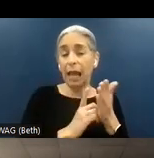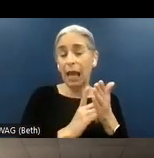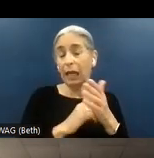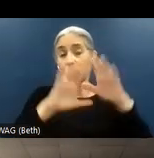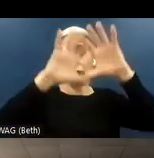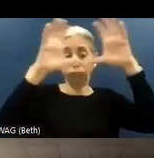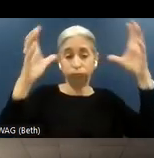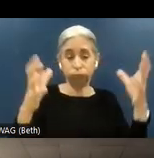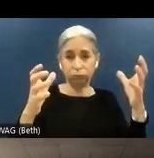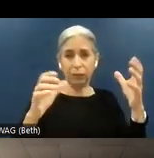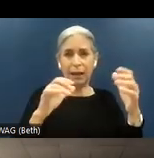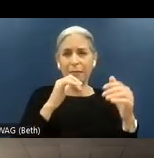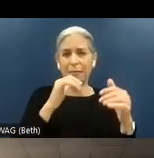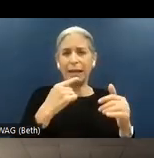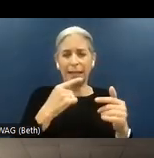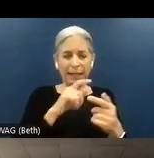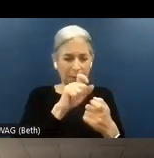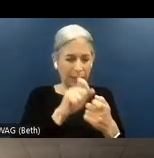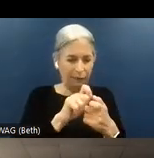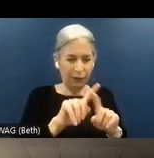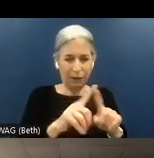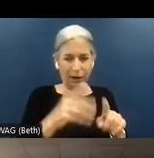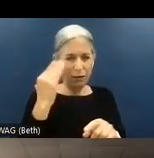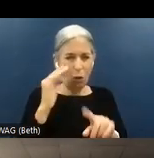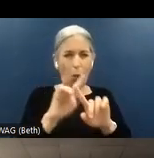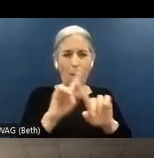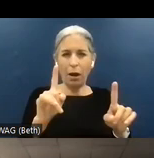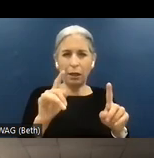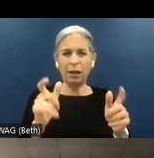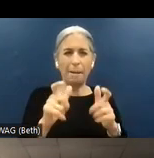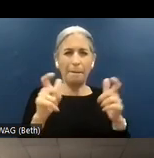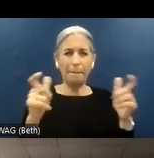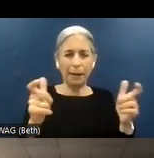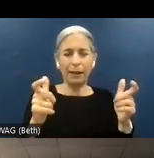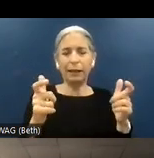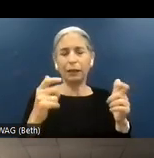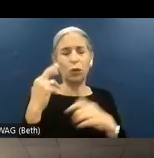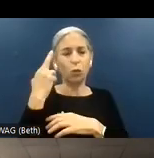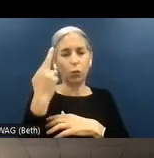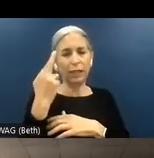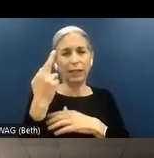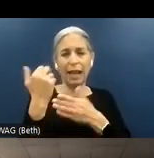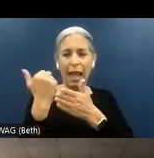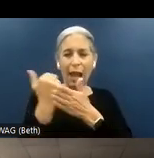not very precise in this -- is a big, big driver for accessibility. Then at code level